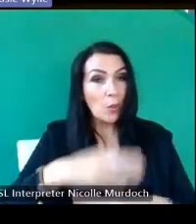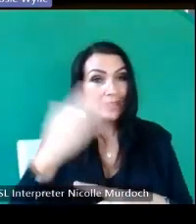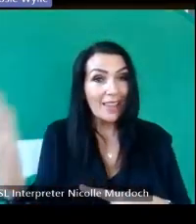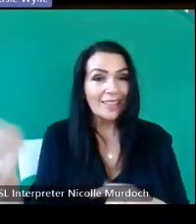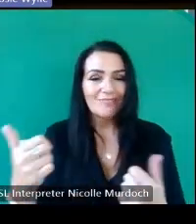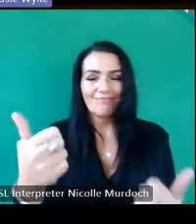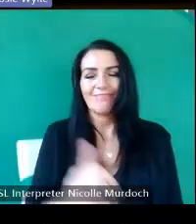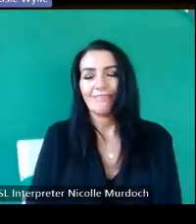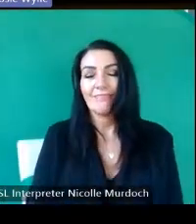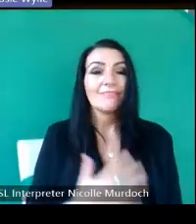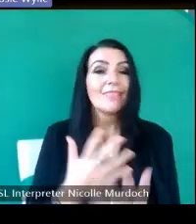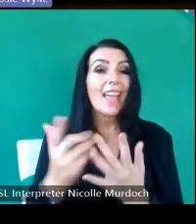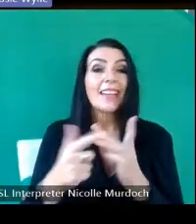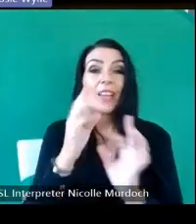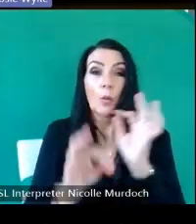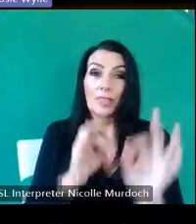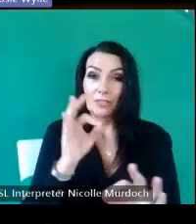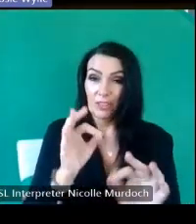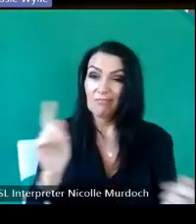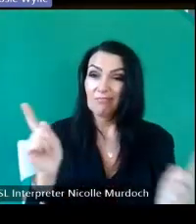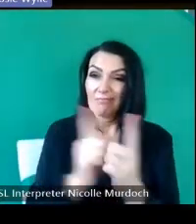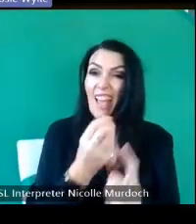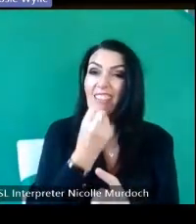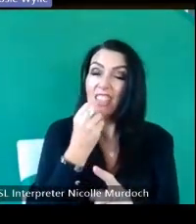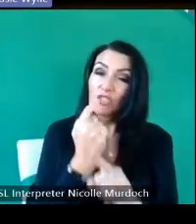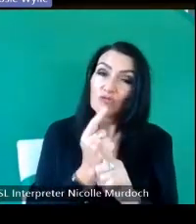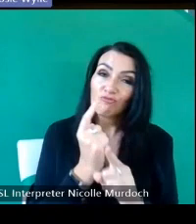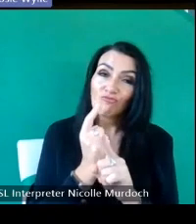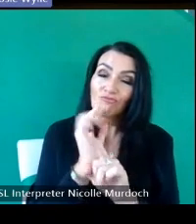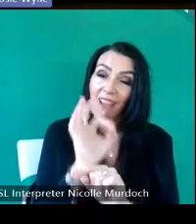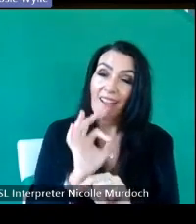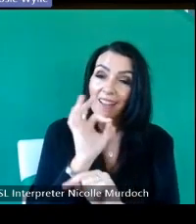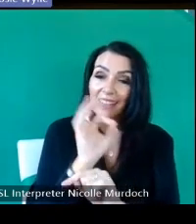any more questions catch off about the lunch and and other points brilliant thank you so